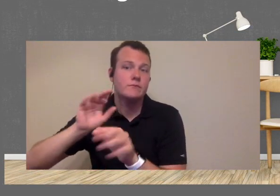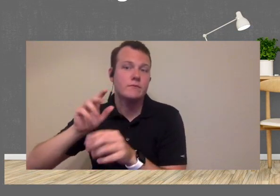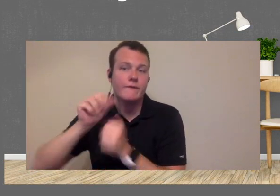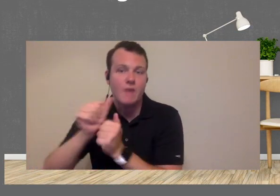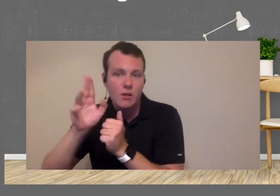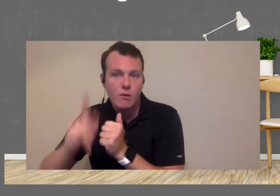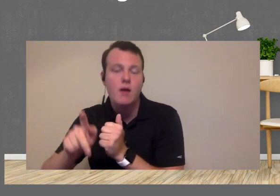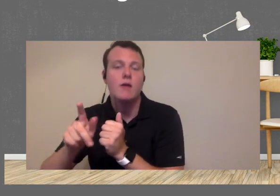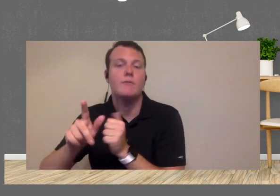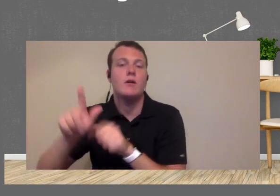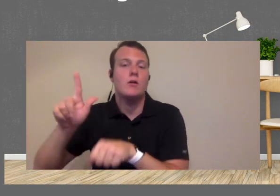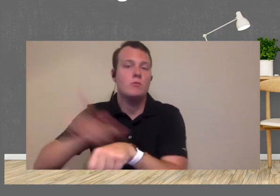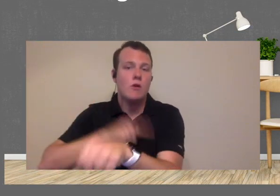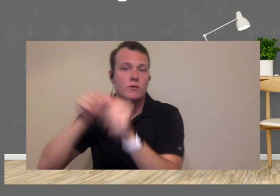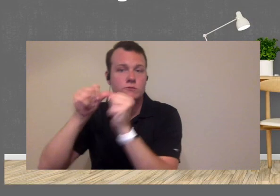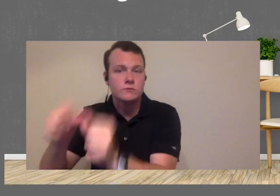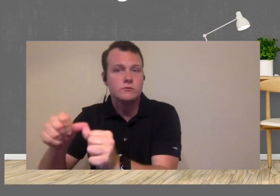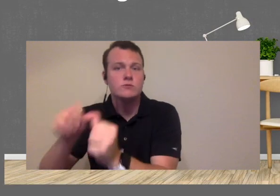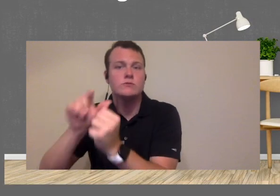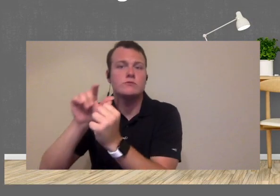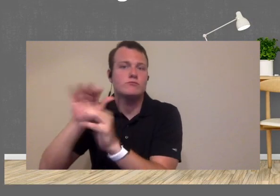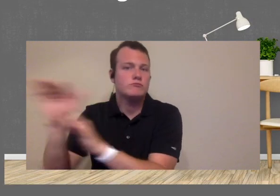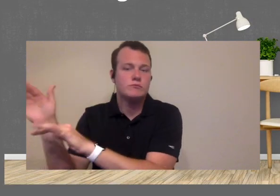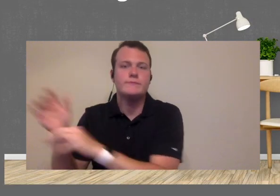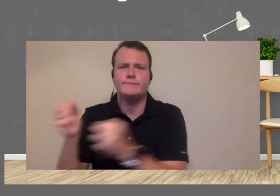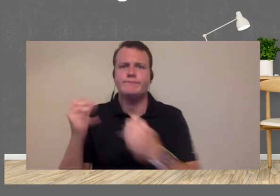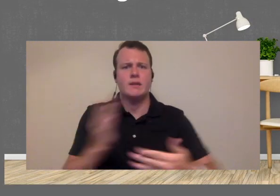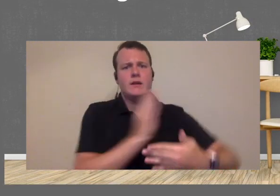follow-up care and long-term connecting with patients there's a lot of things